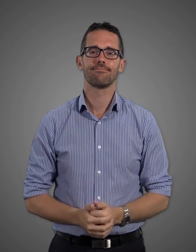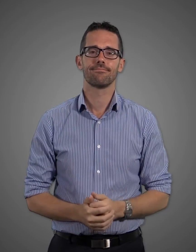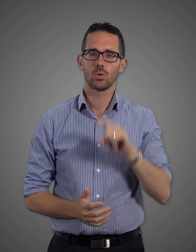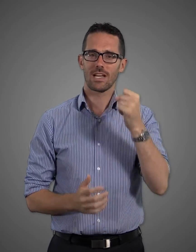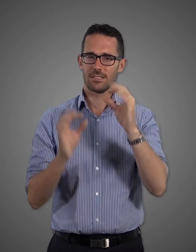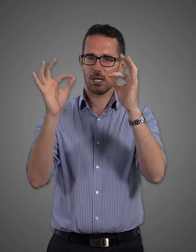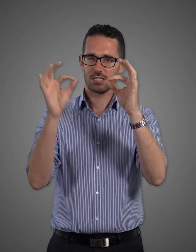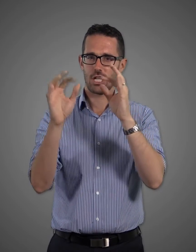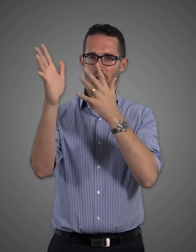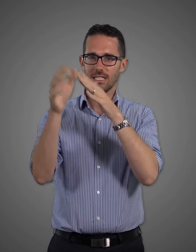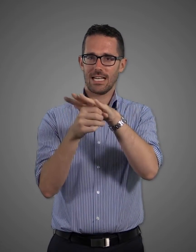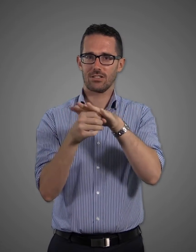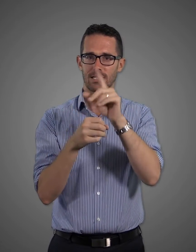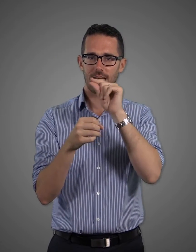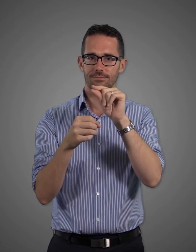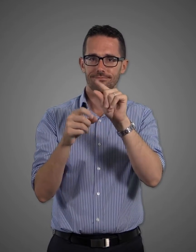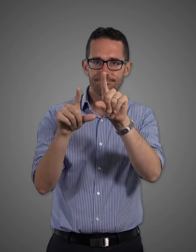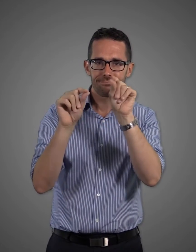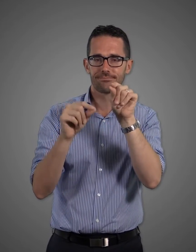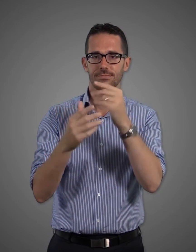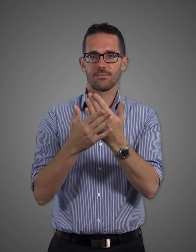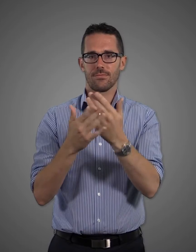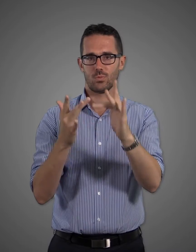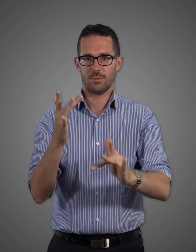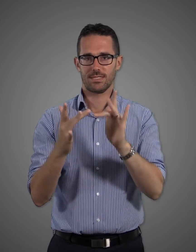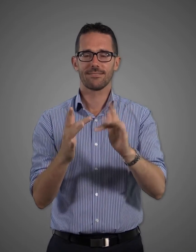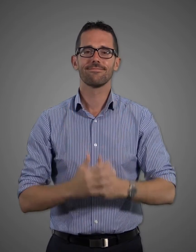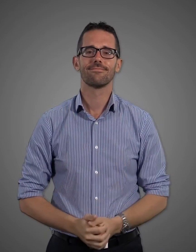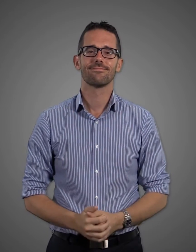When selecting tickets choose the Auslan area so you are seated with a good view of the interpreters.